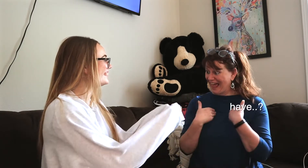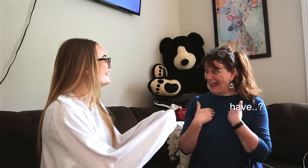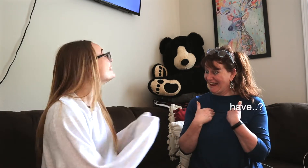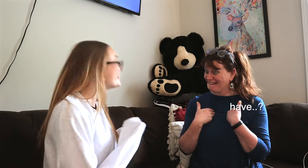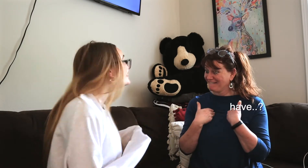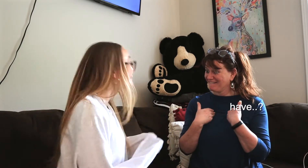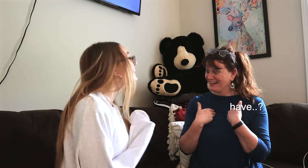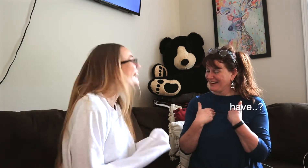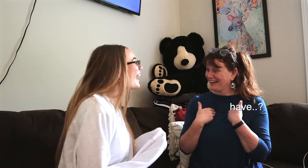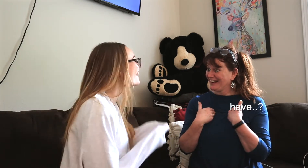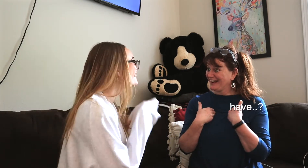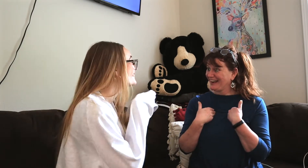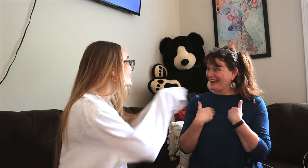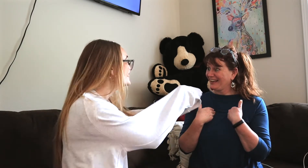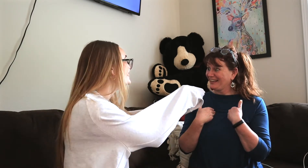yeah!! *giggling*